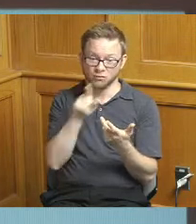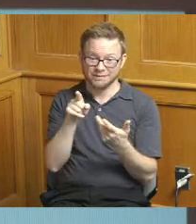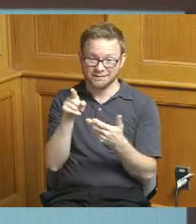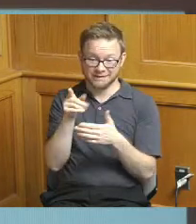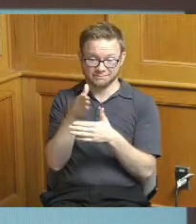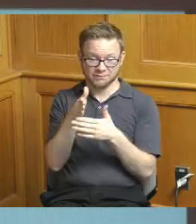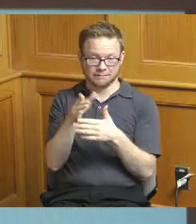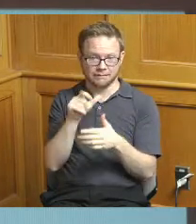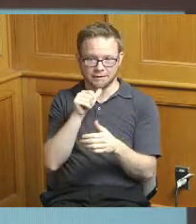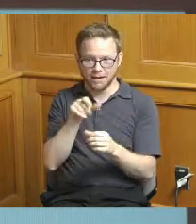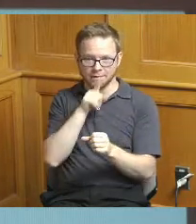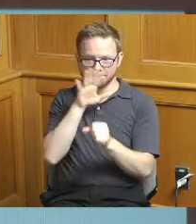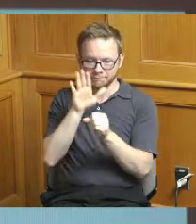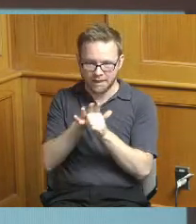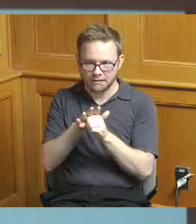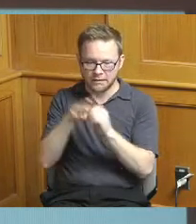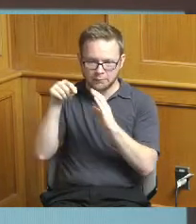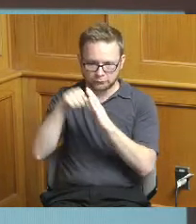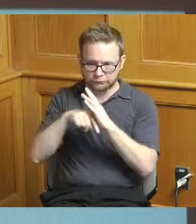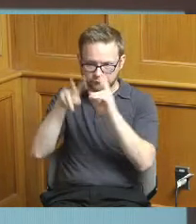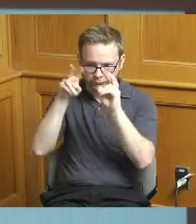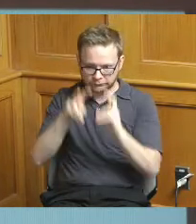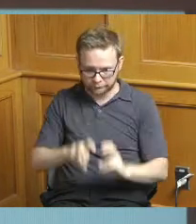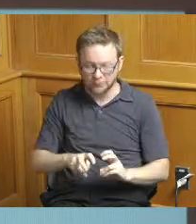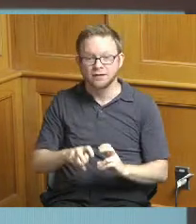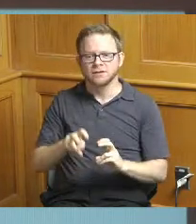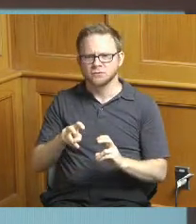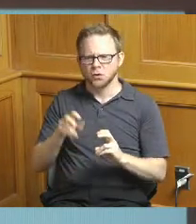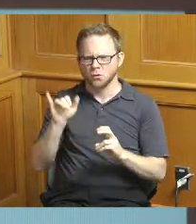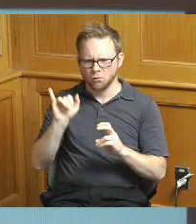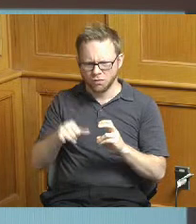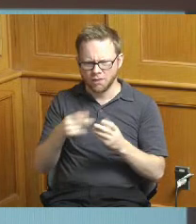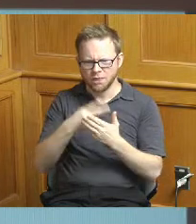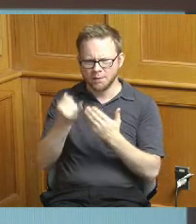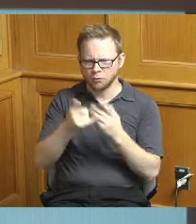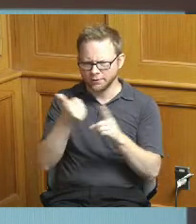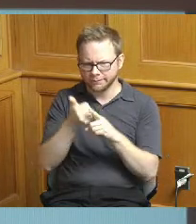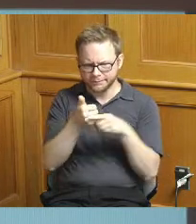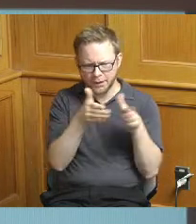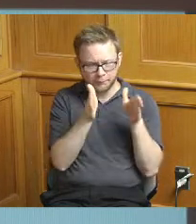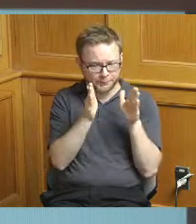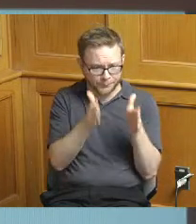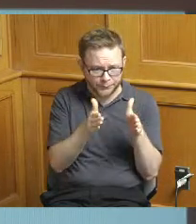prior to committing to those meaning the scope of work and the budgets and schedules really didn't